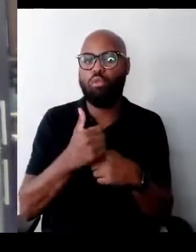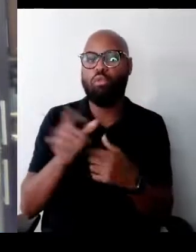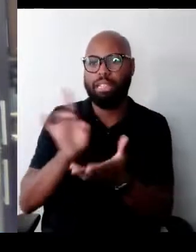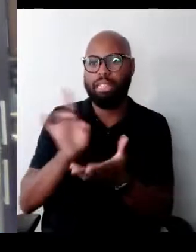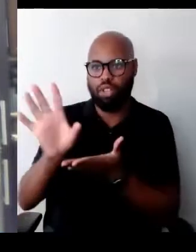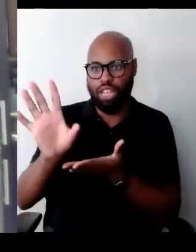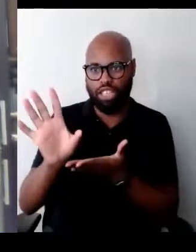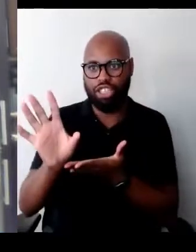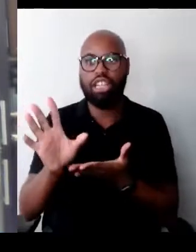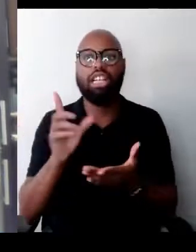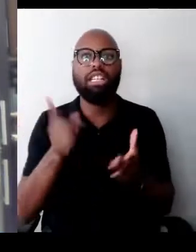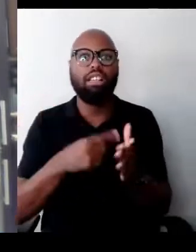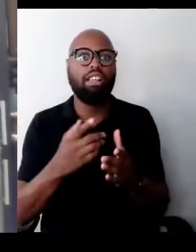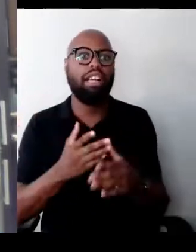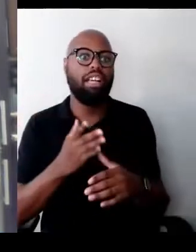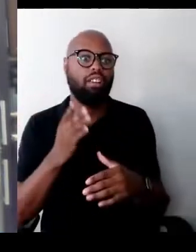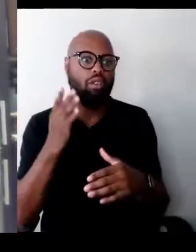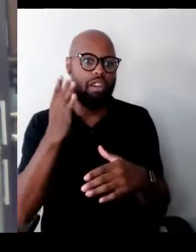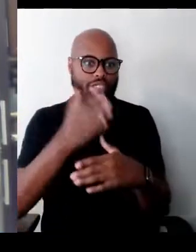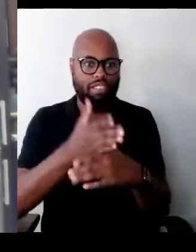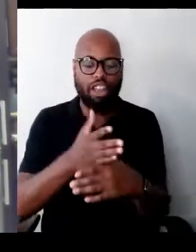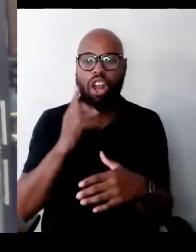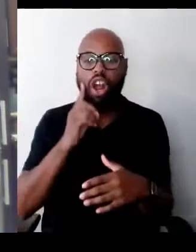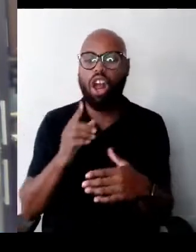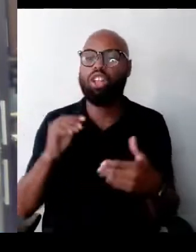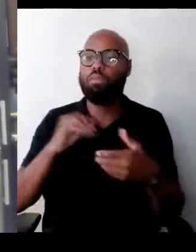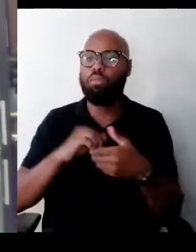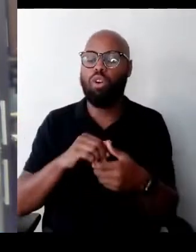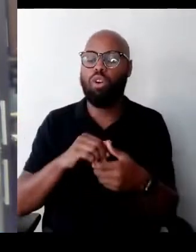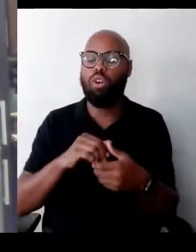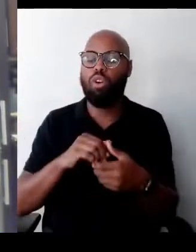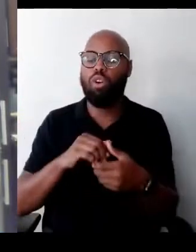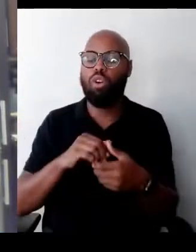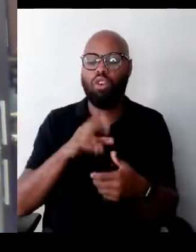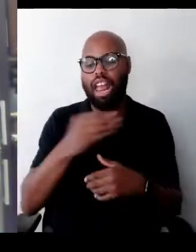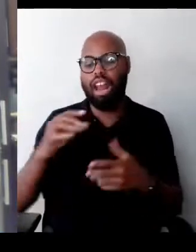the "The U.S. and the Holocaust", a new three-part, six-hour series,